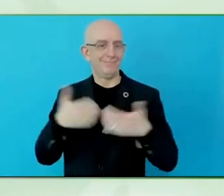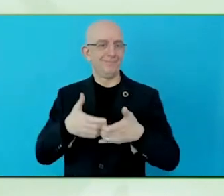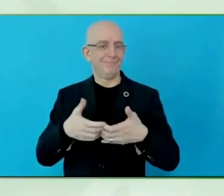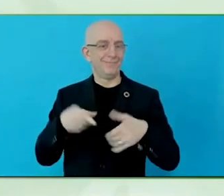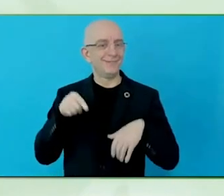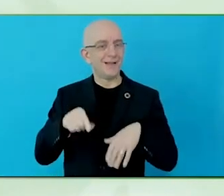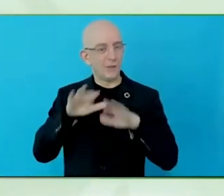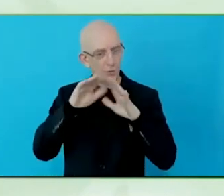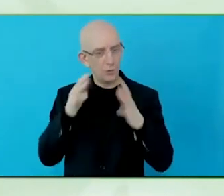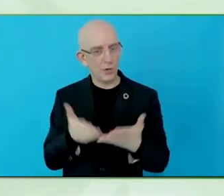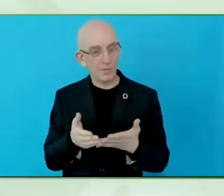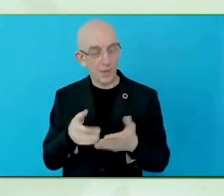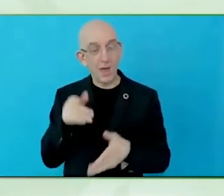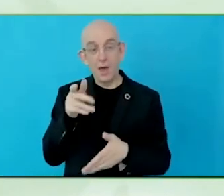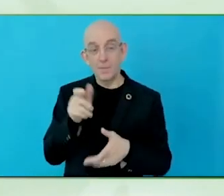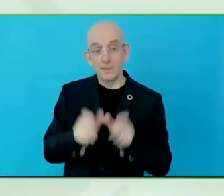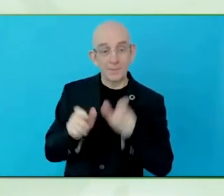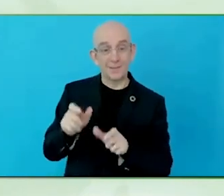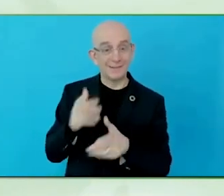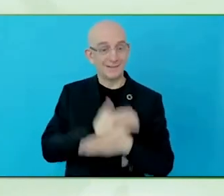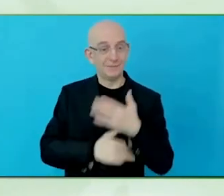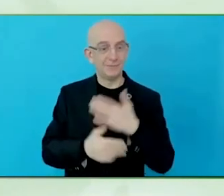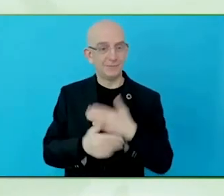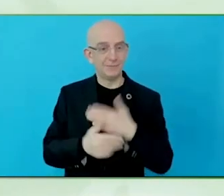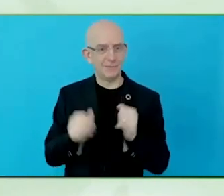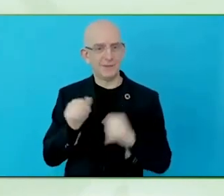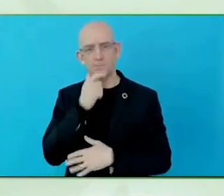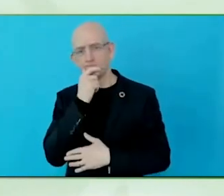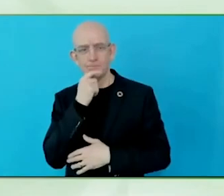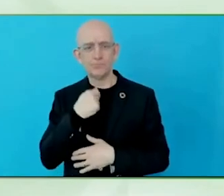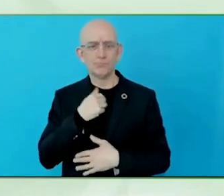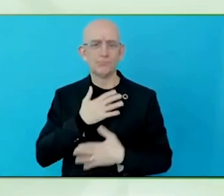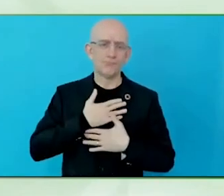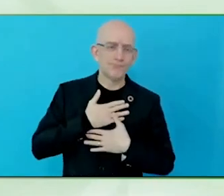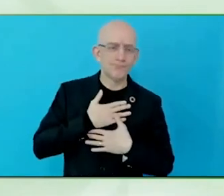everybody else, because, in the long run, this is a cheaper